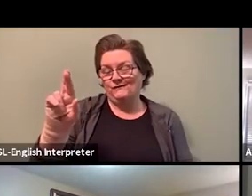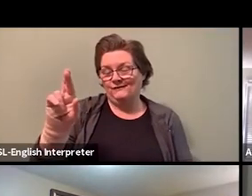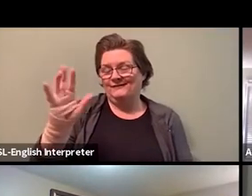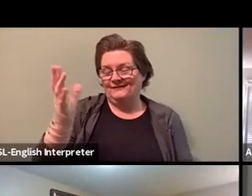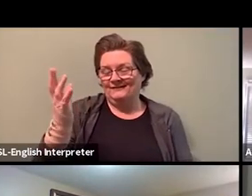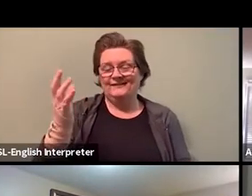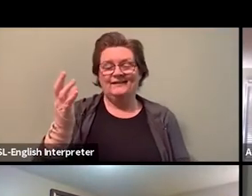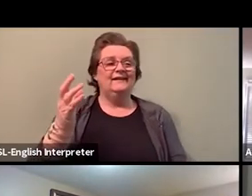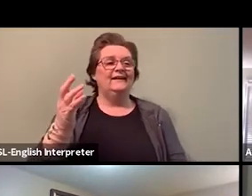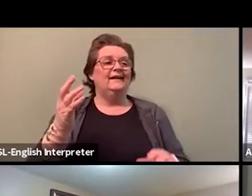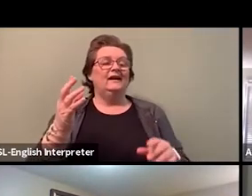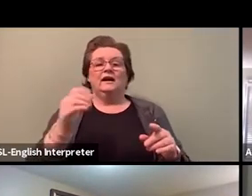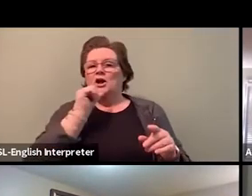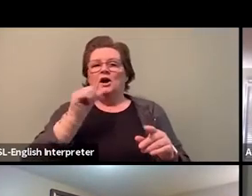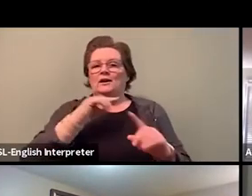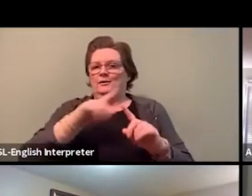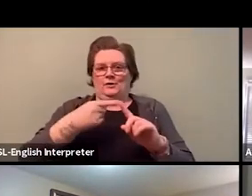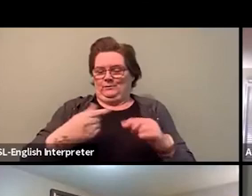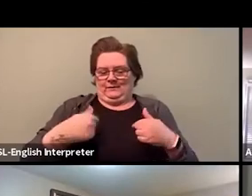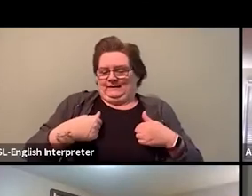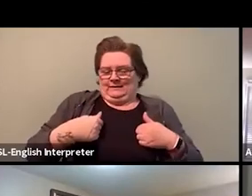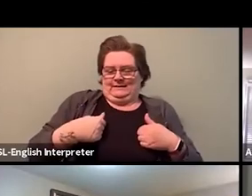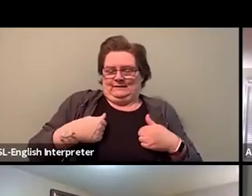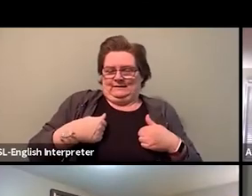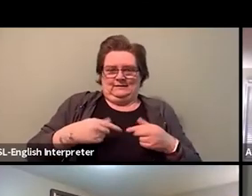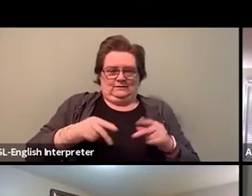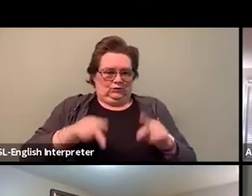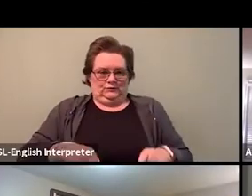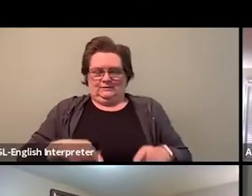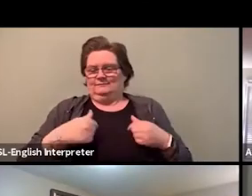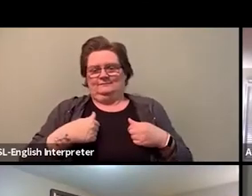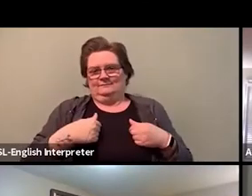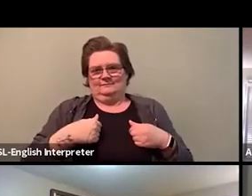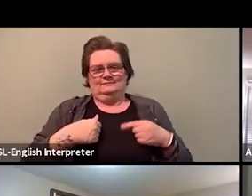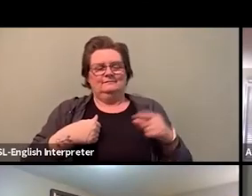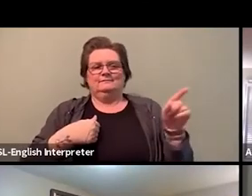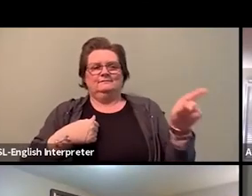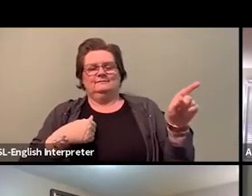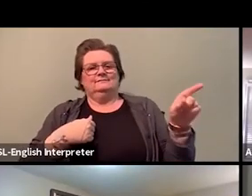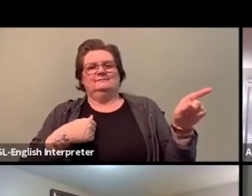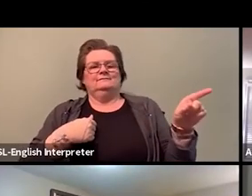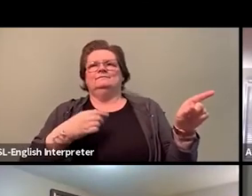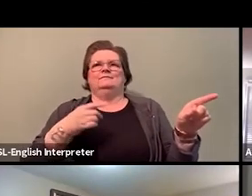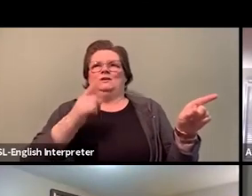You know, we can look at this as a bigger crisis that's happening at Ontario.